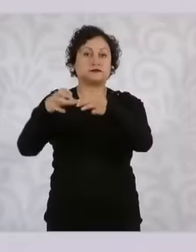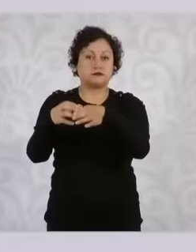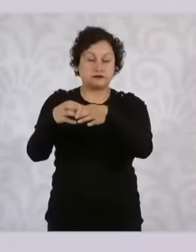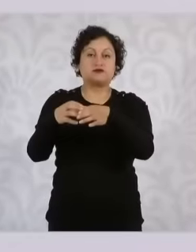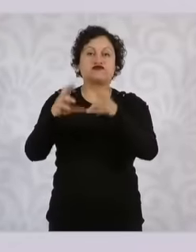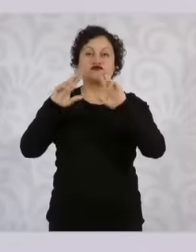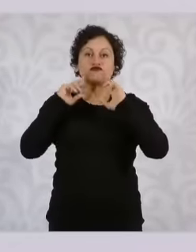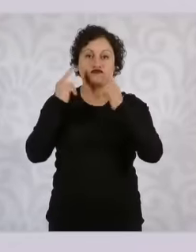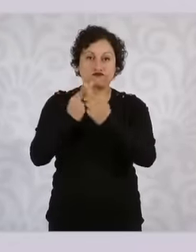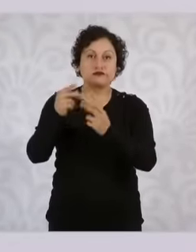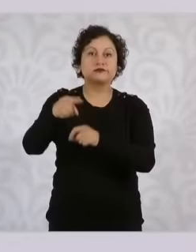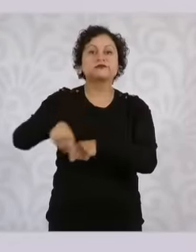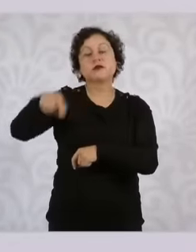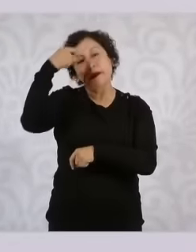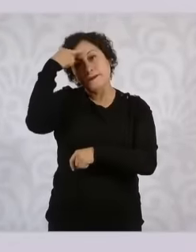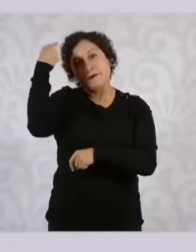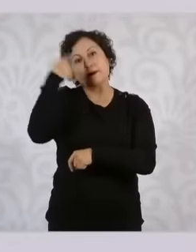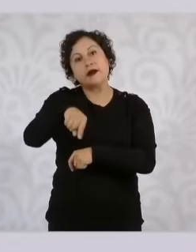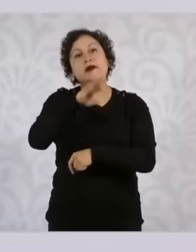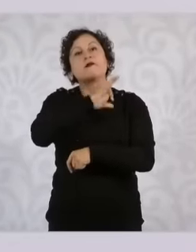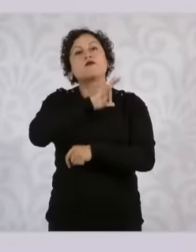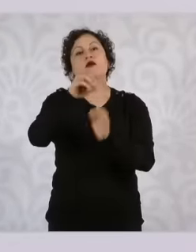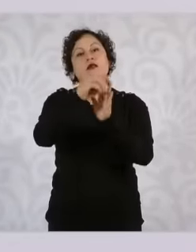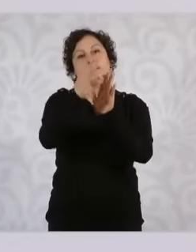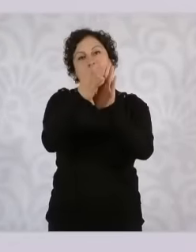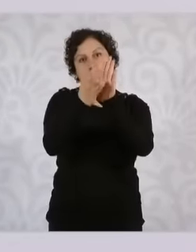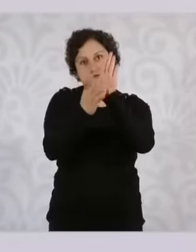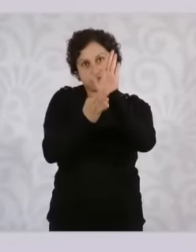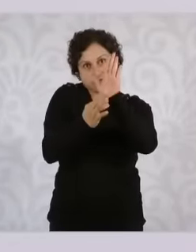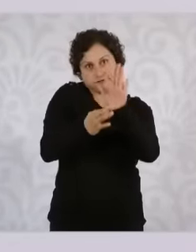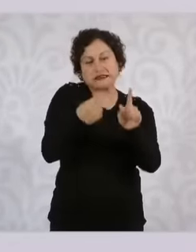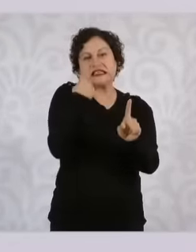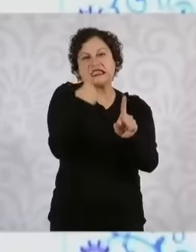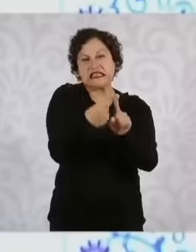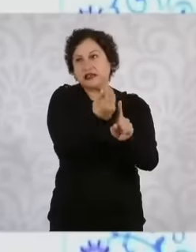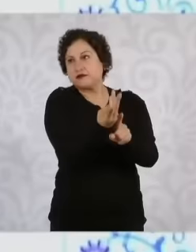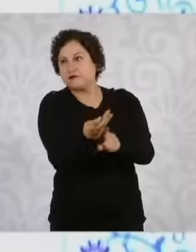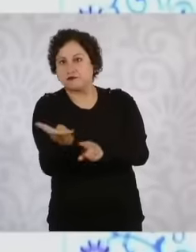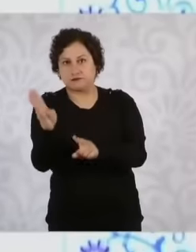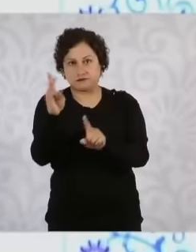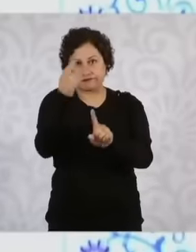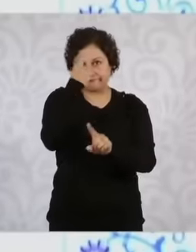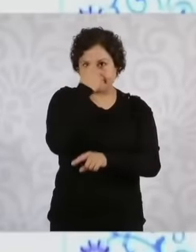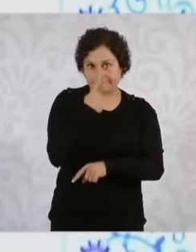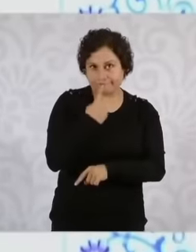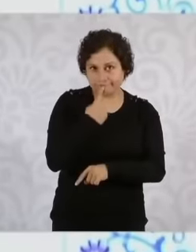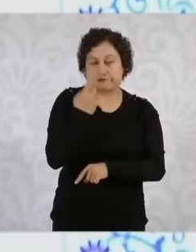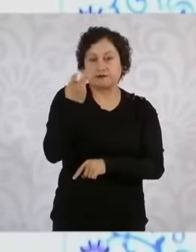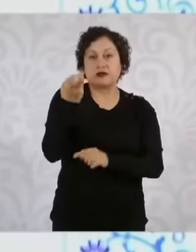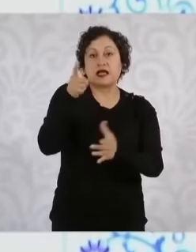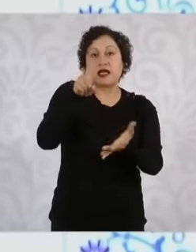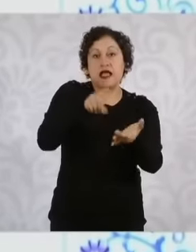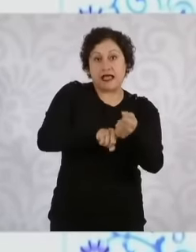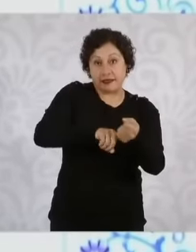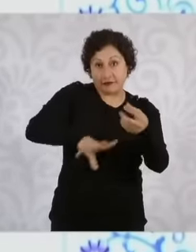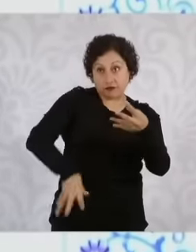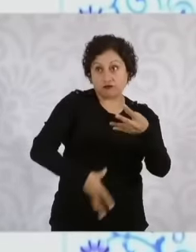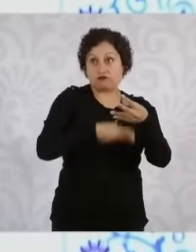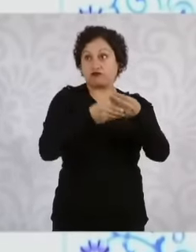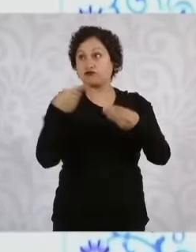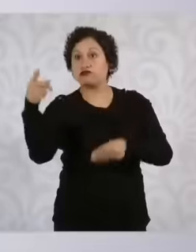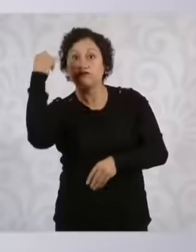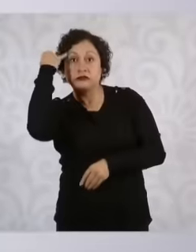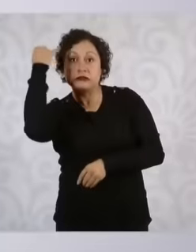of candidacies this call It will not be able to establish additional requirements to apply